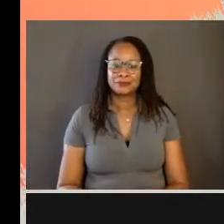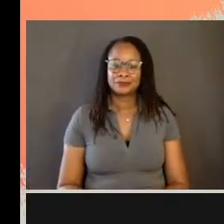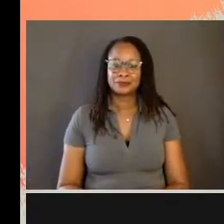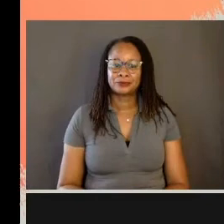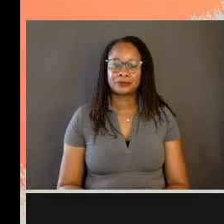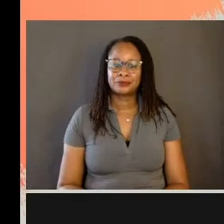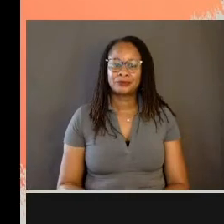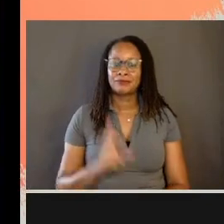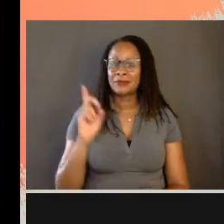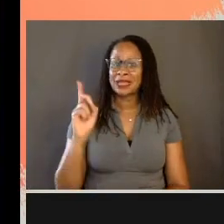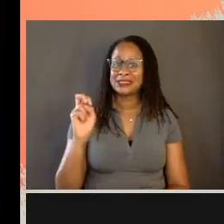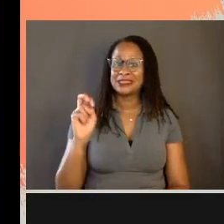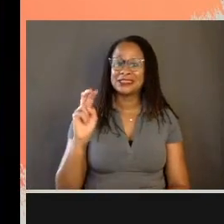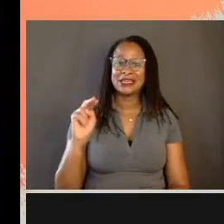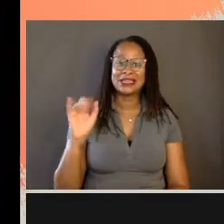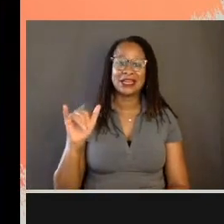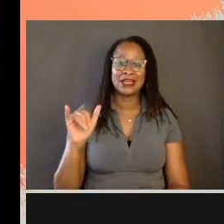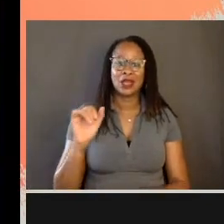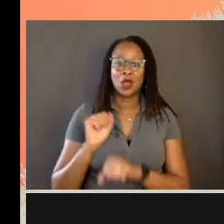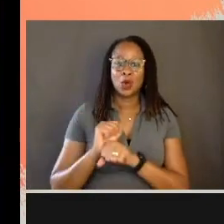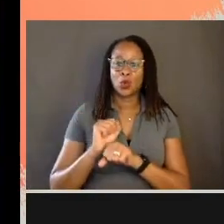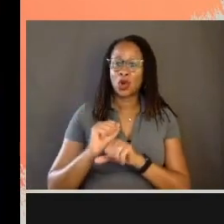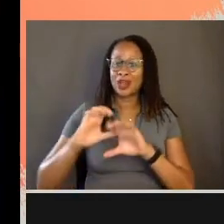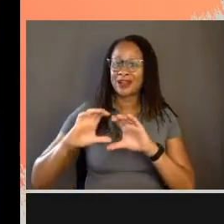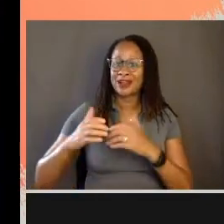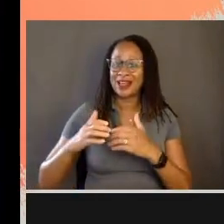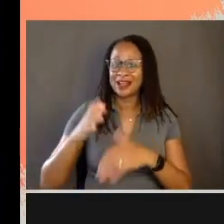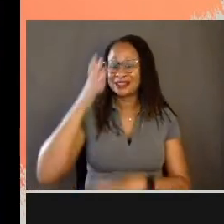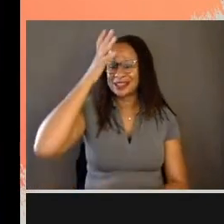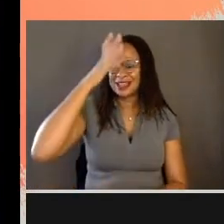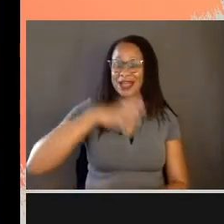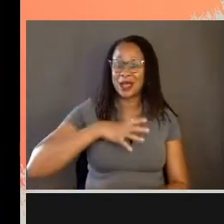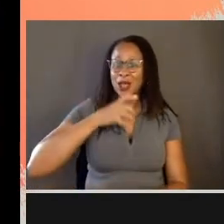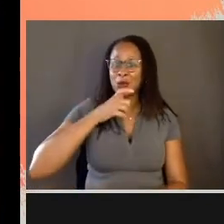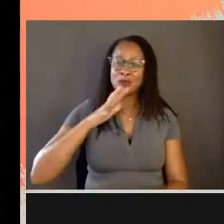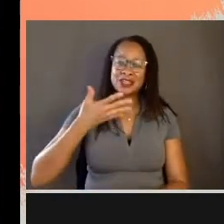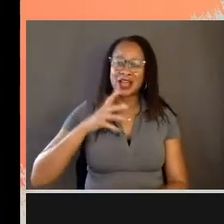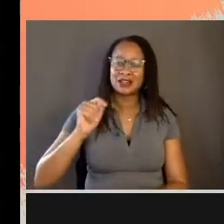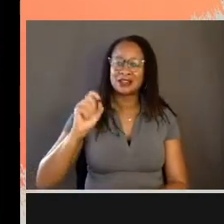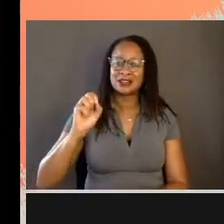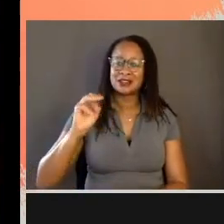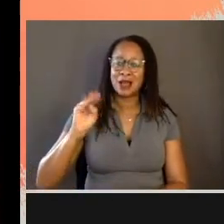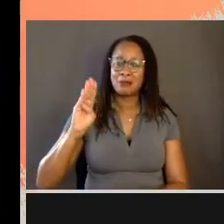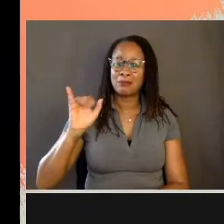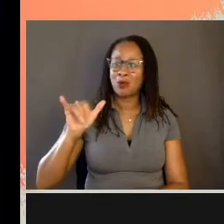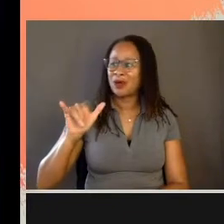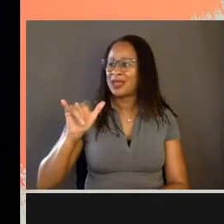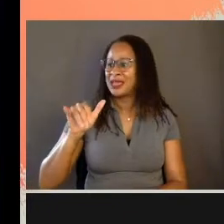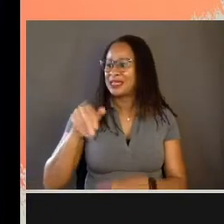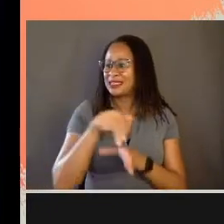Danny was a, working class guy, he's kind of a tomboy. So he's kind of an in between.